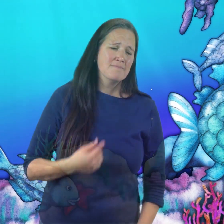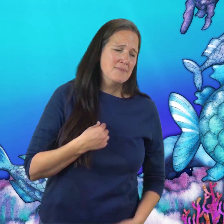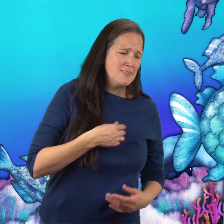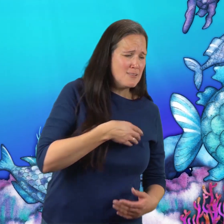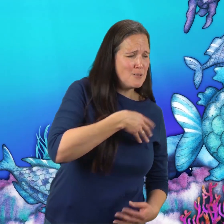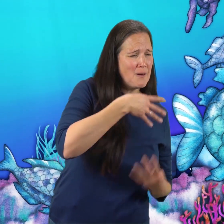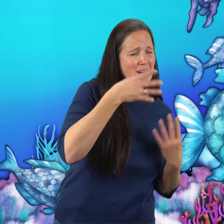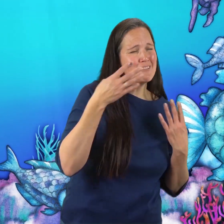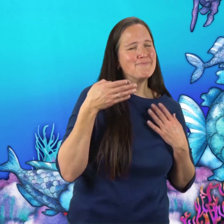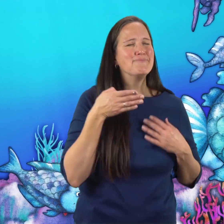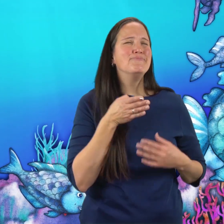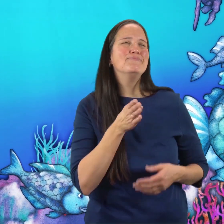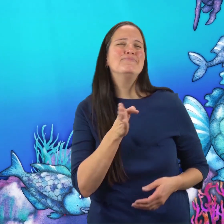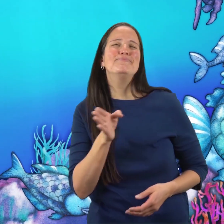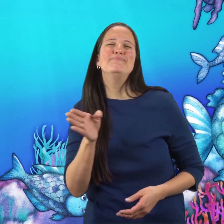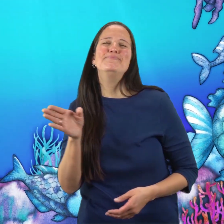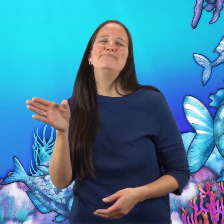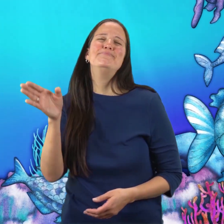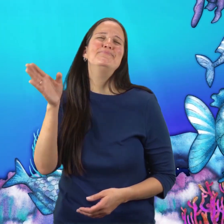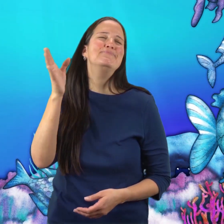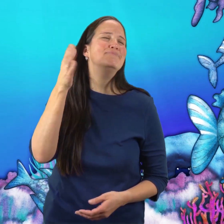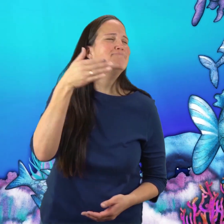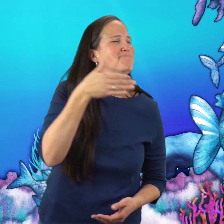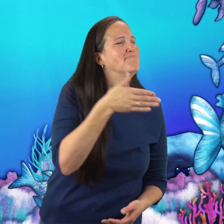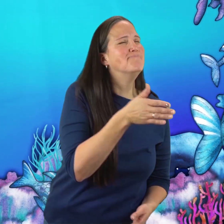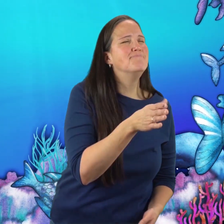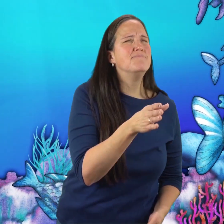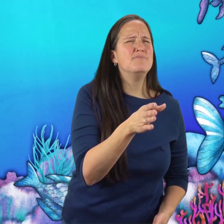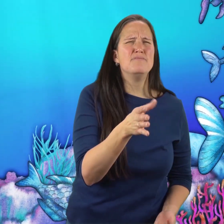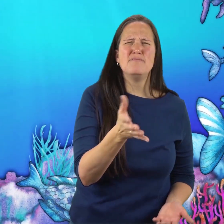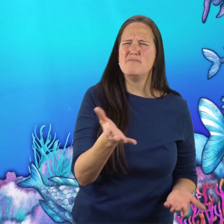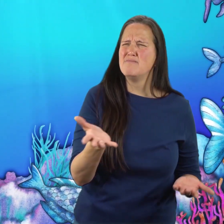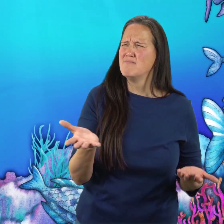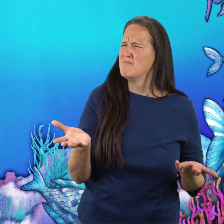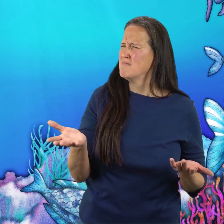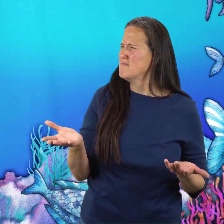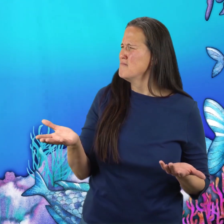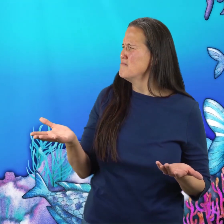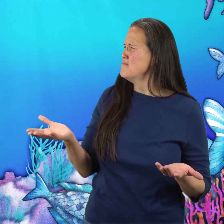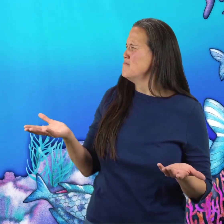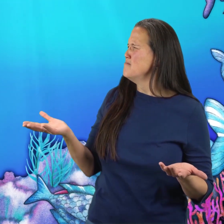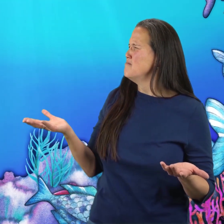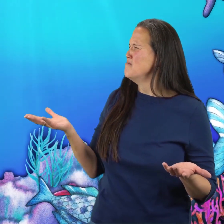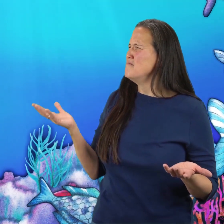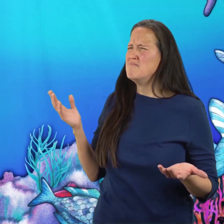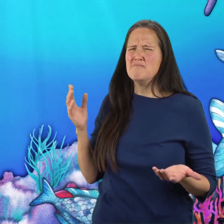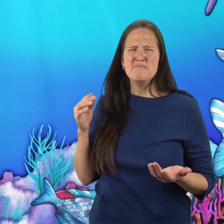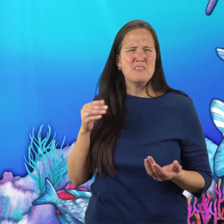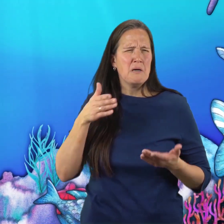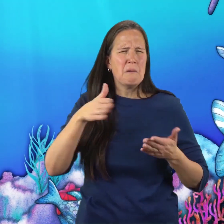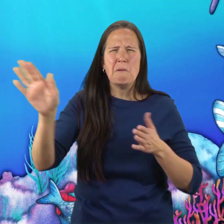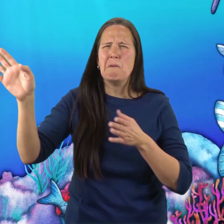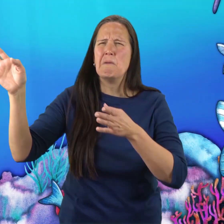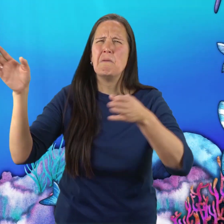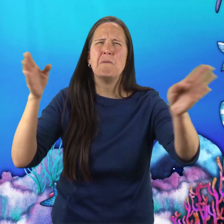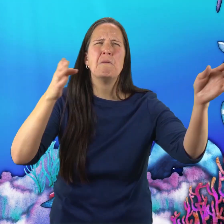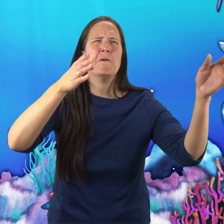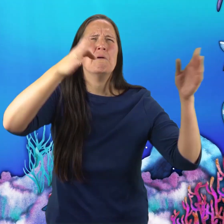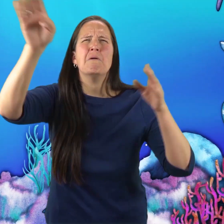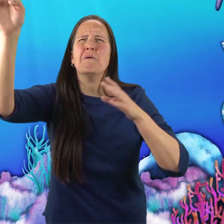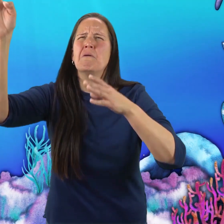What good were the dazzling, shimmering scales with no one to admire them?